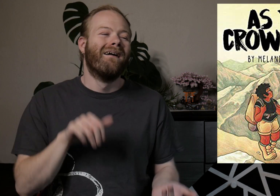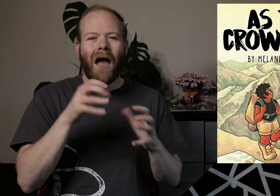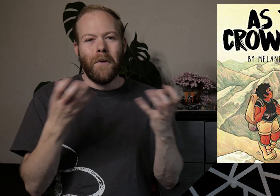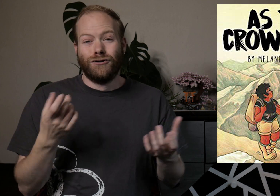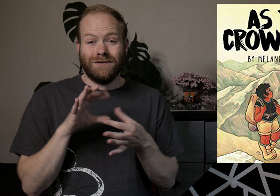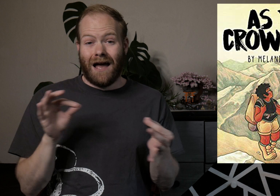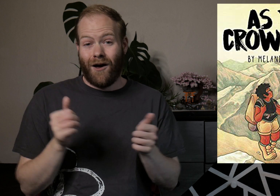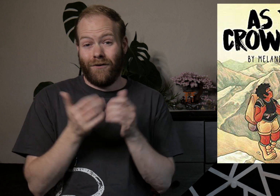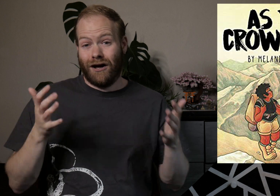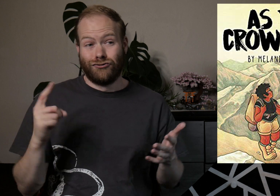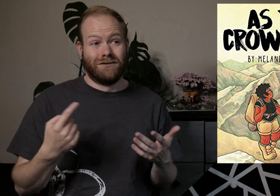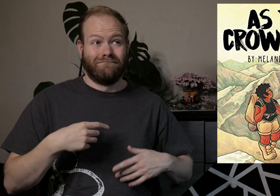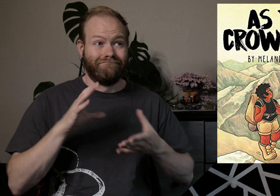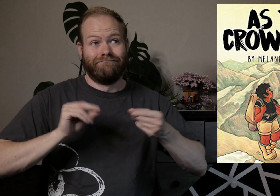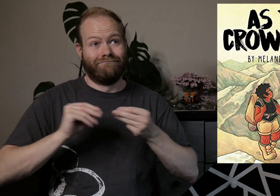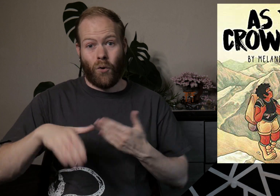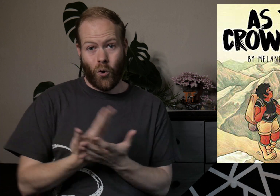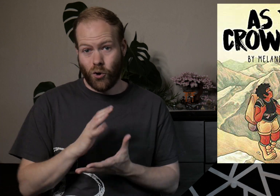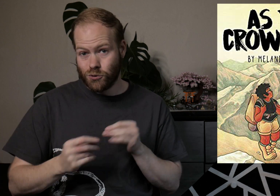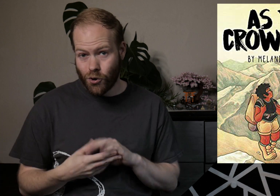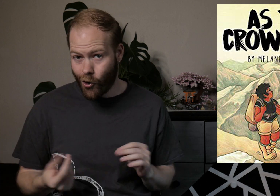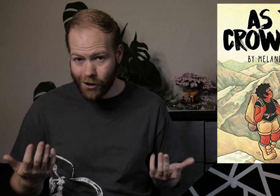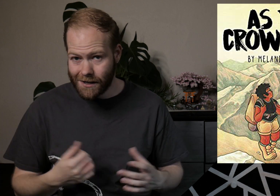There’s not much to say without just telling the whole story.